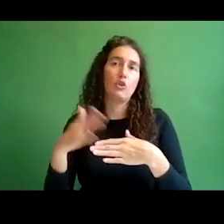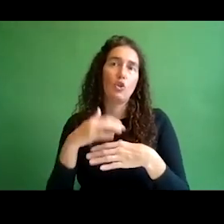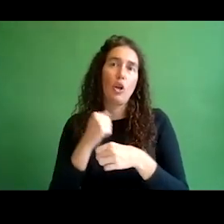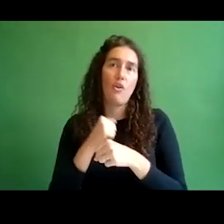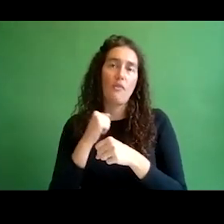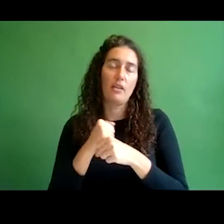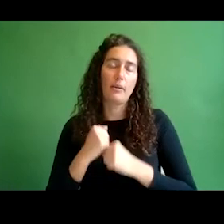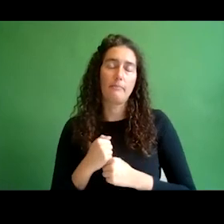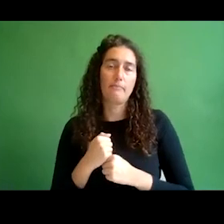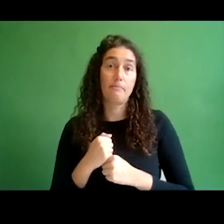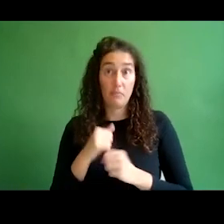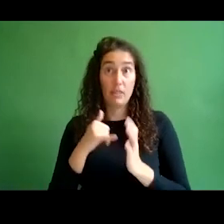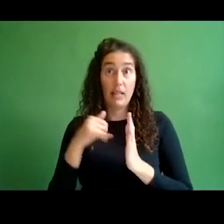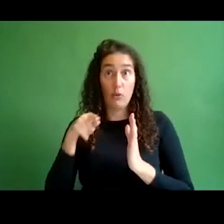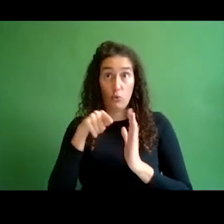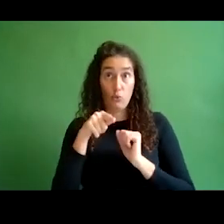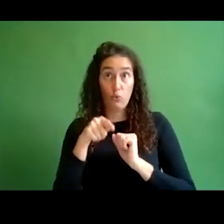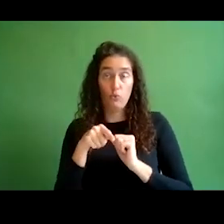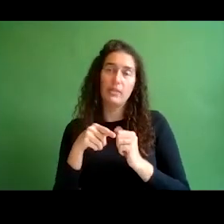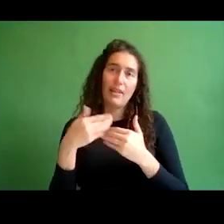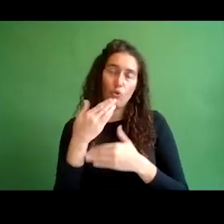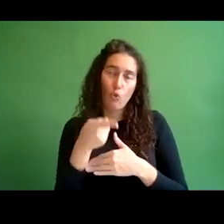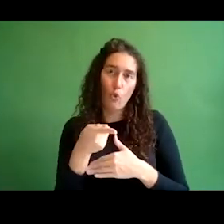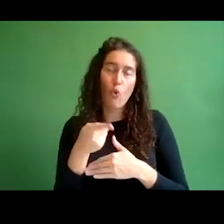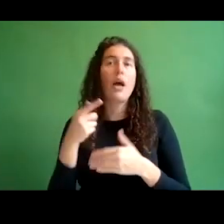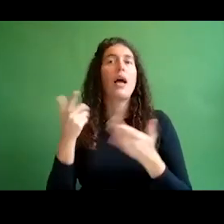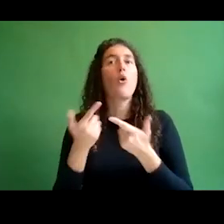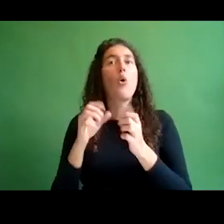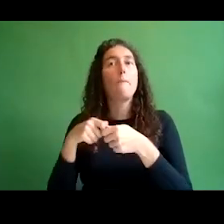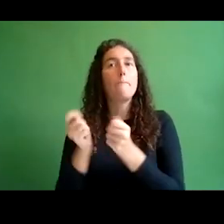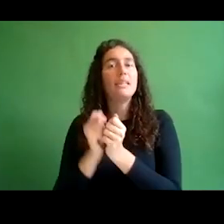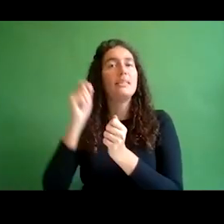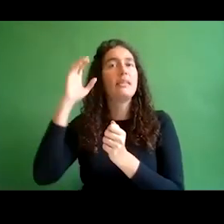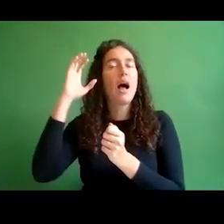For the latter, the City Municipality of Kranj can be an example of excellent practice.